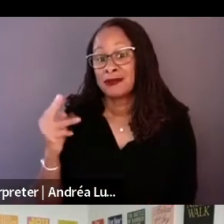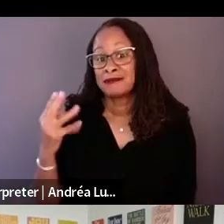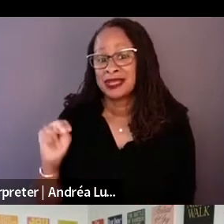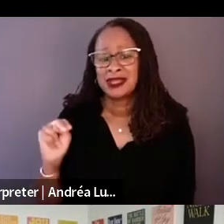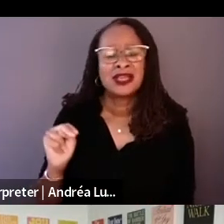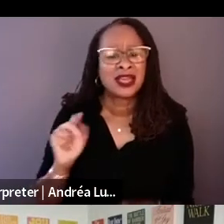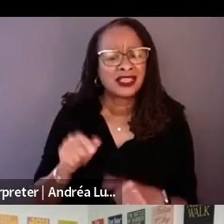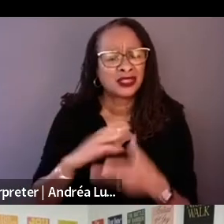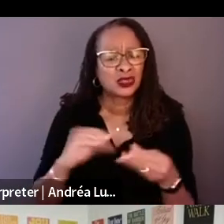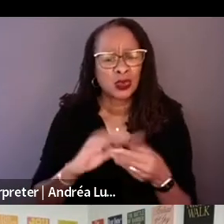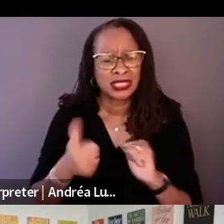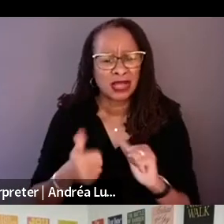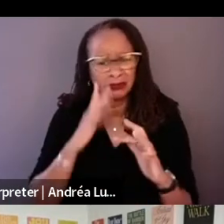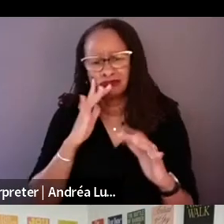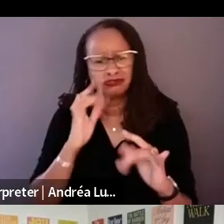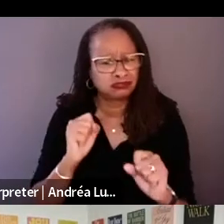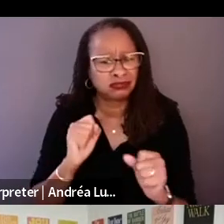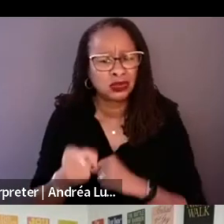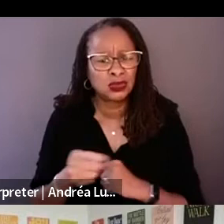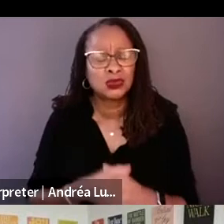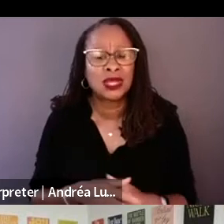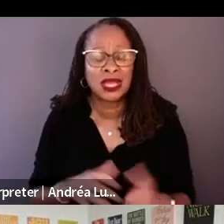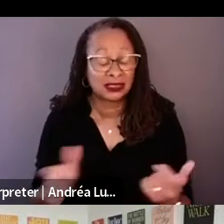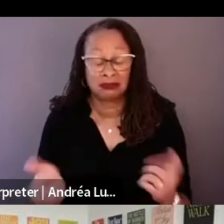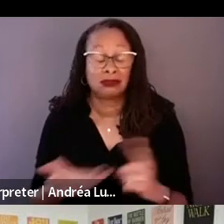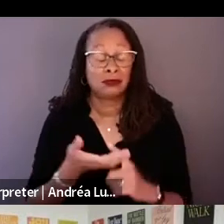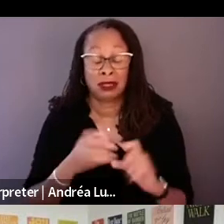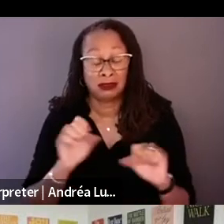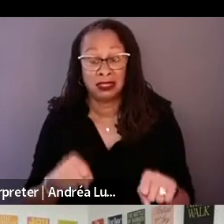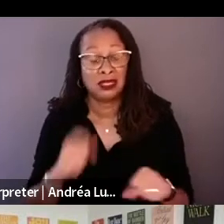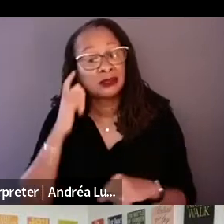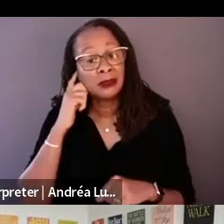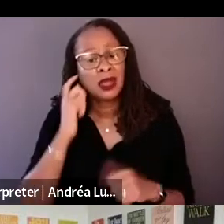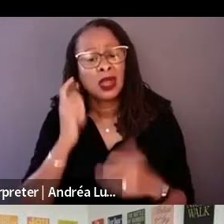What was it about the story, what made you want to do it as a documentary?